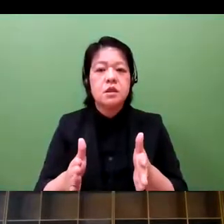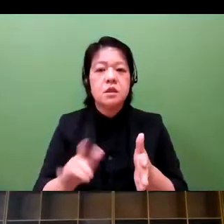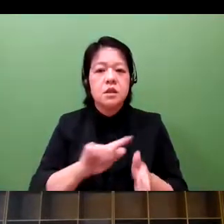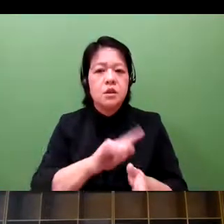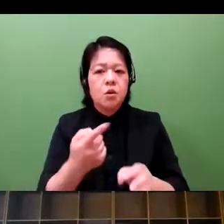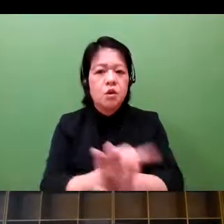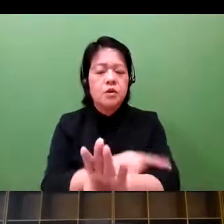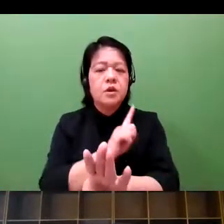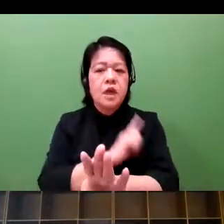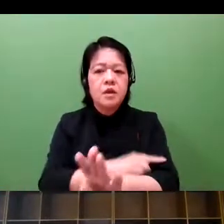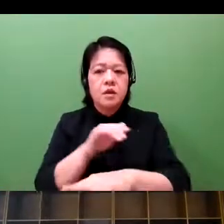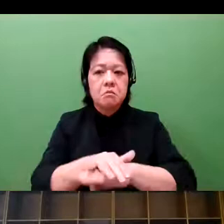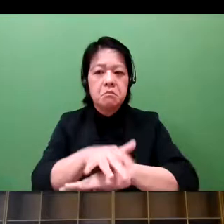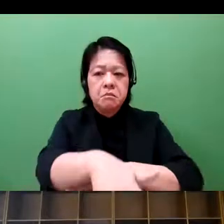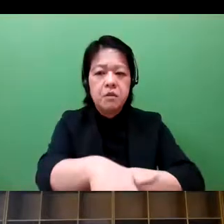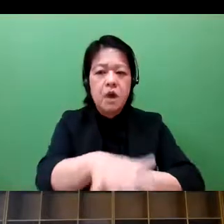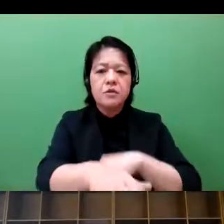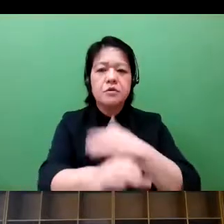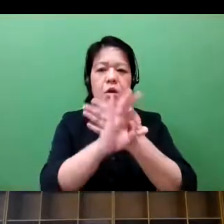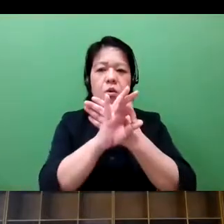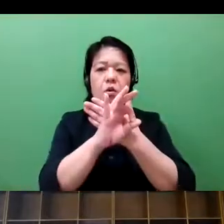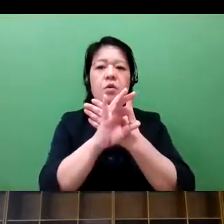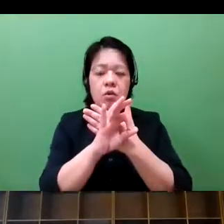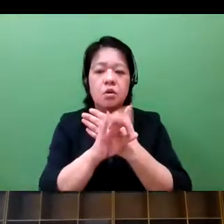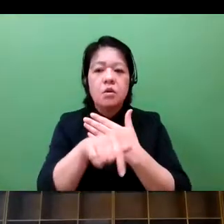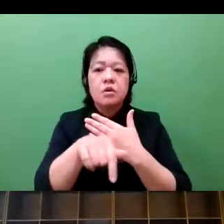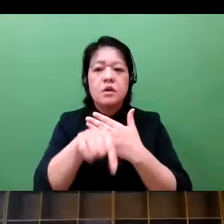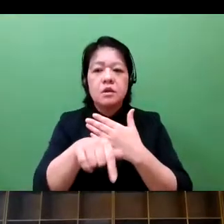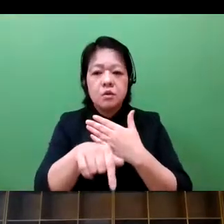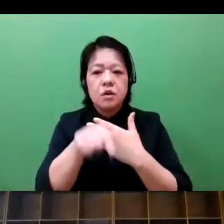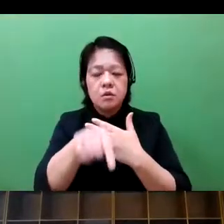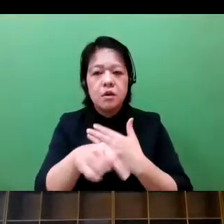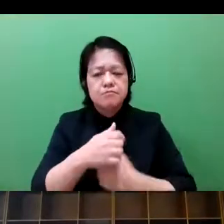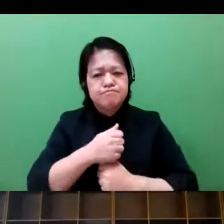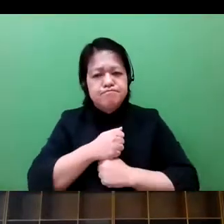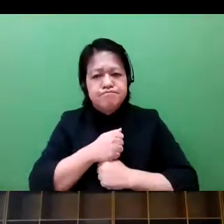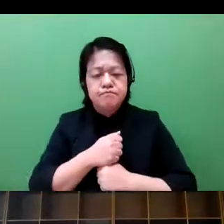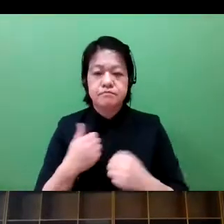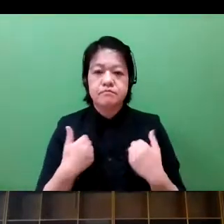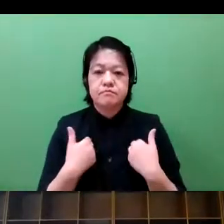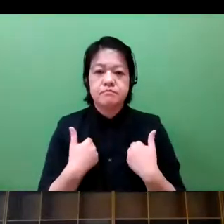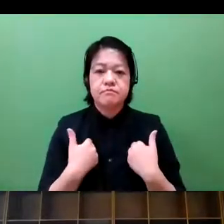And then there will be unknowing infringing trademarks and patents.